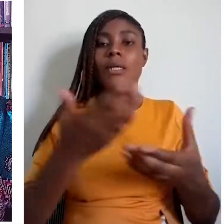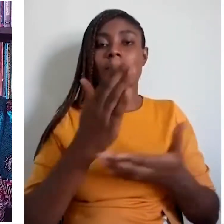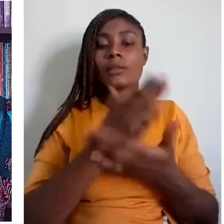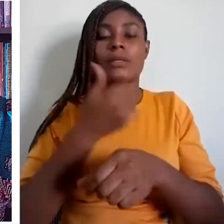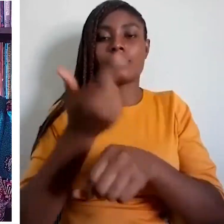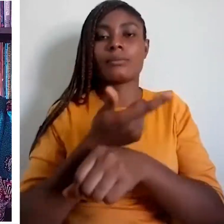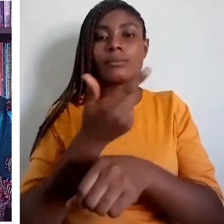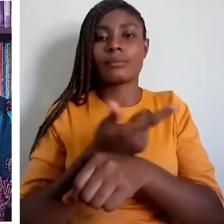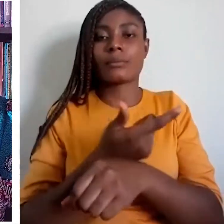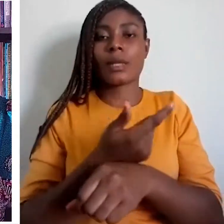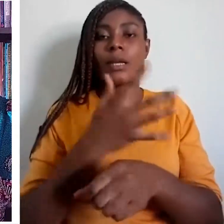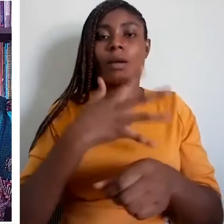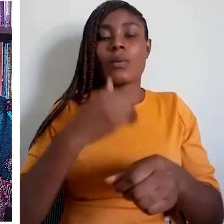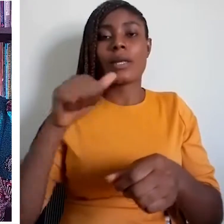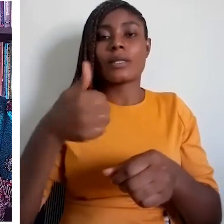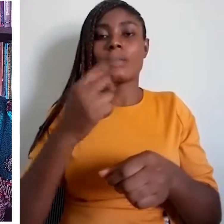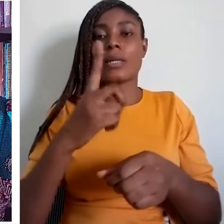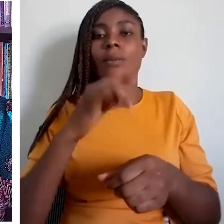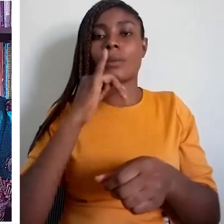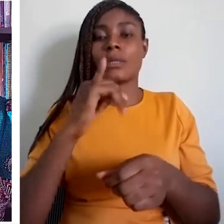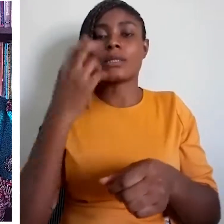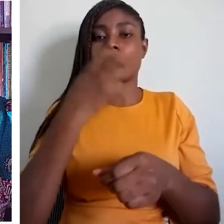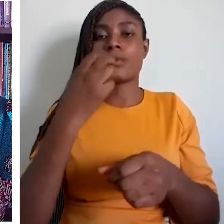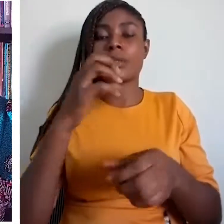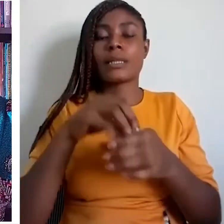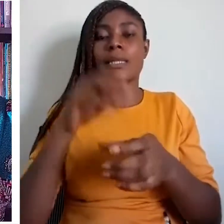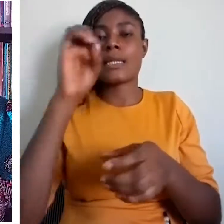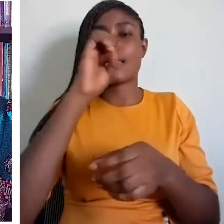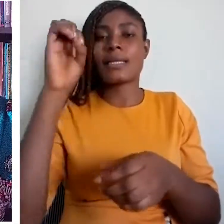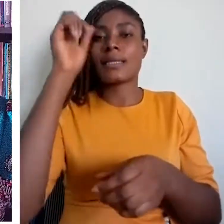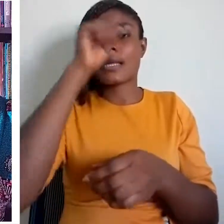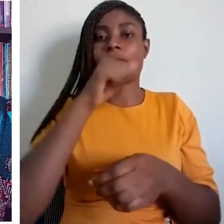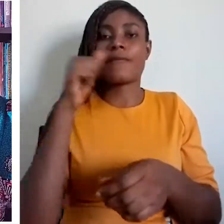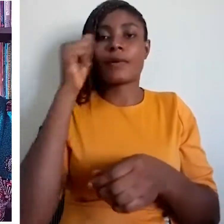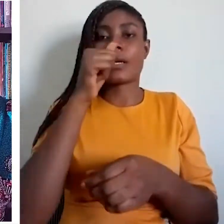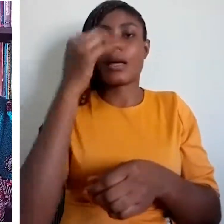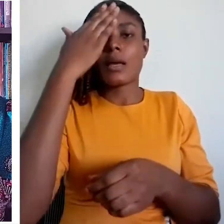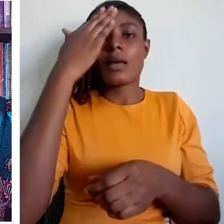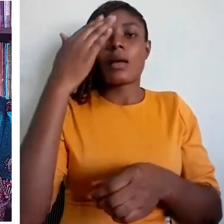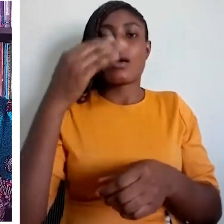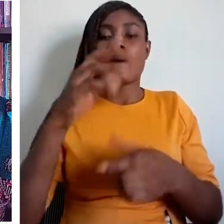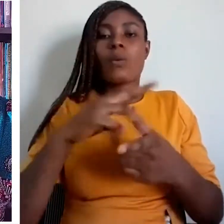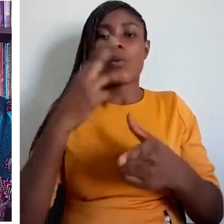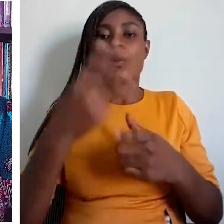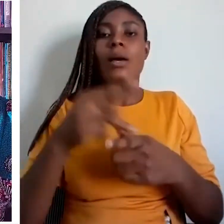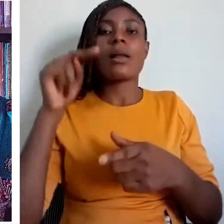Many of the official languages in Africa are colonial languages, namely: English (spoken